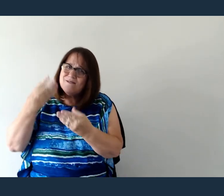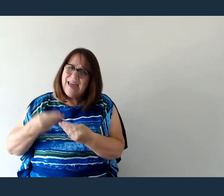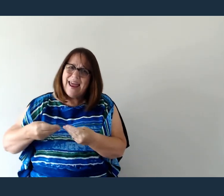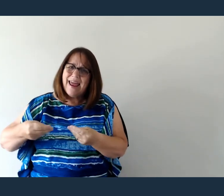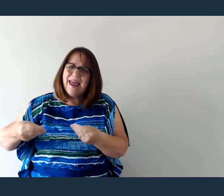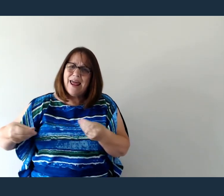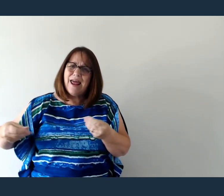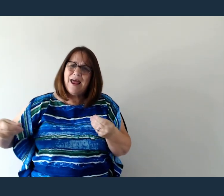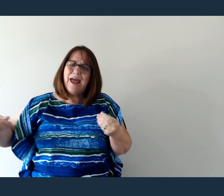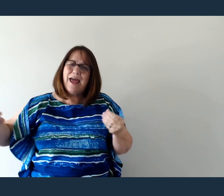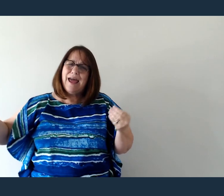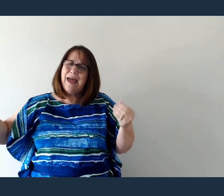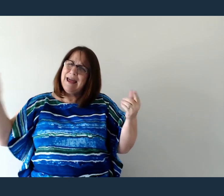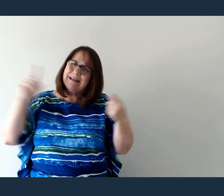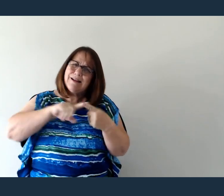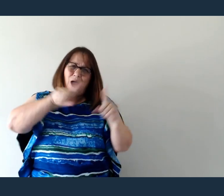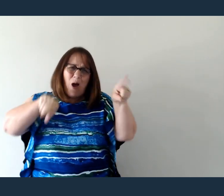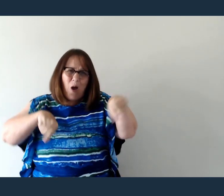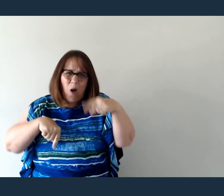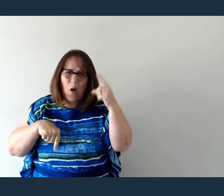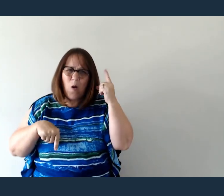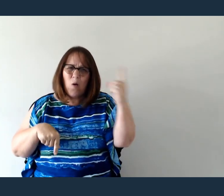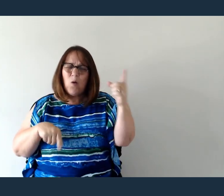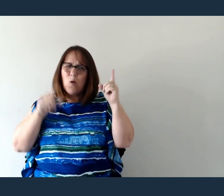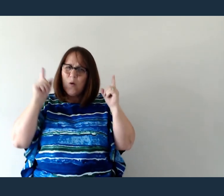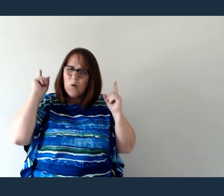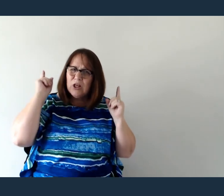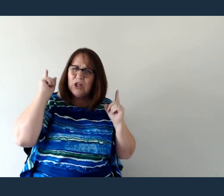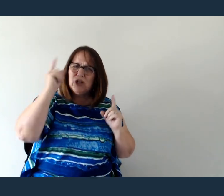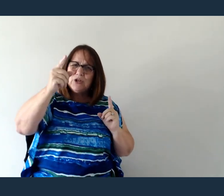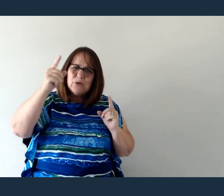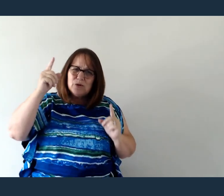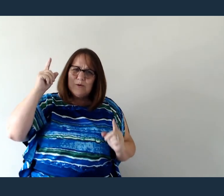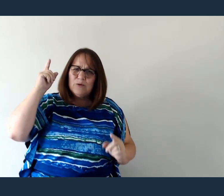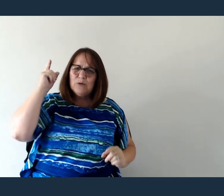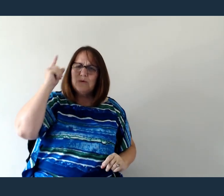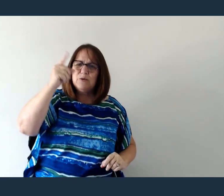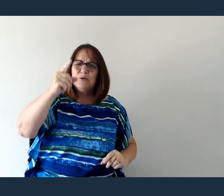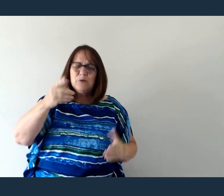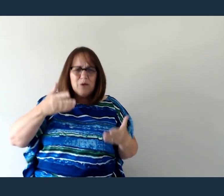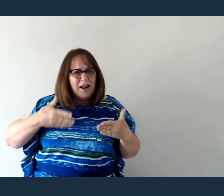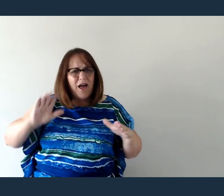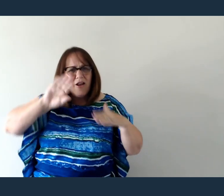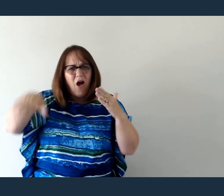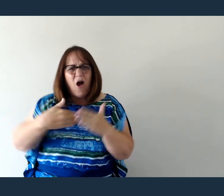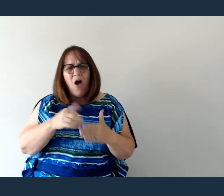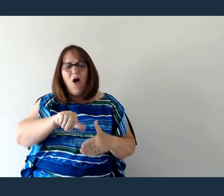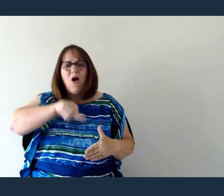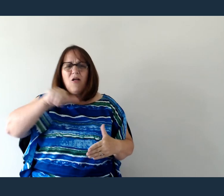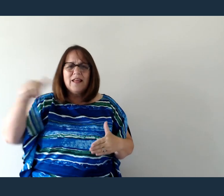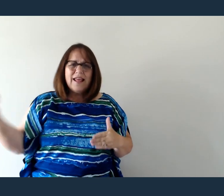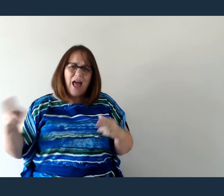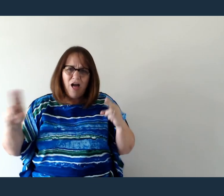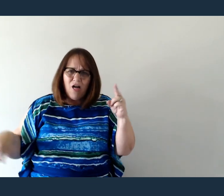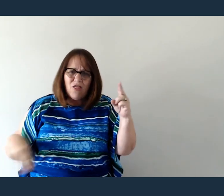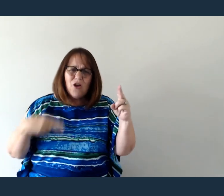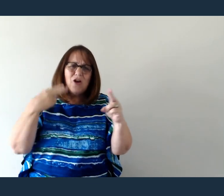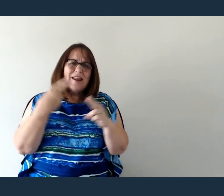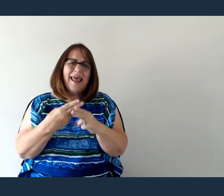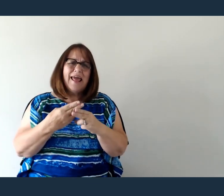Until there's only You Let all the other names fade away